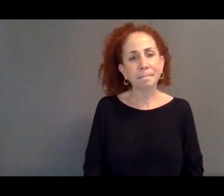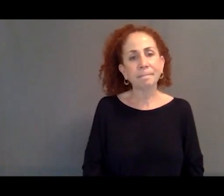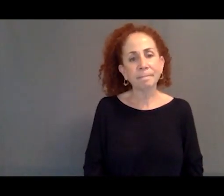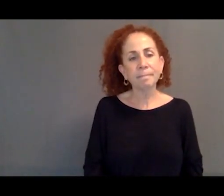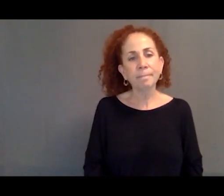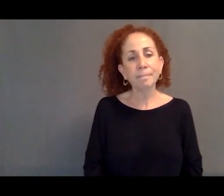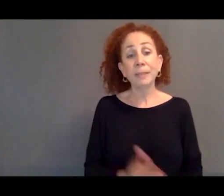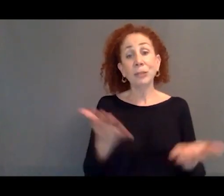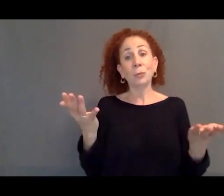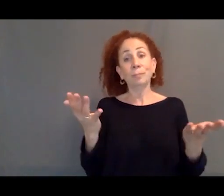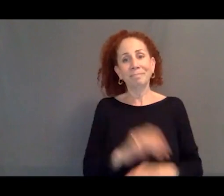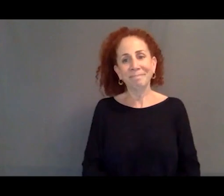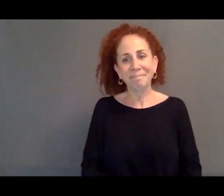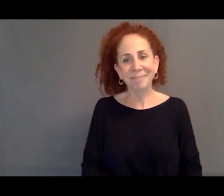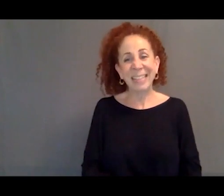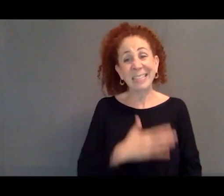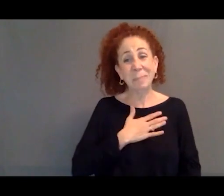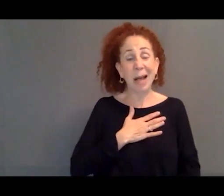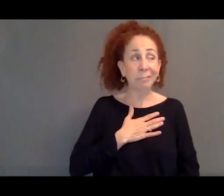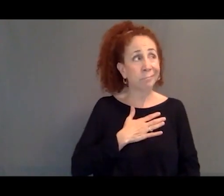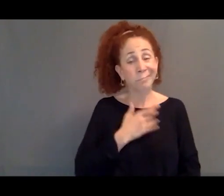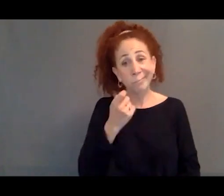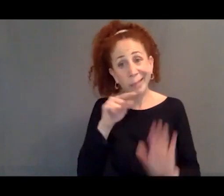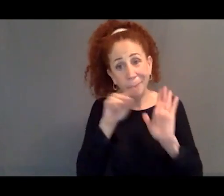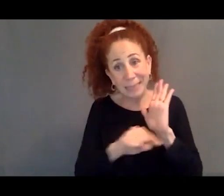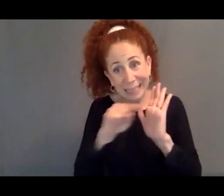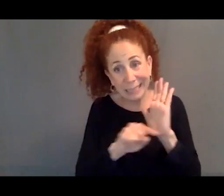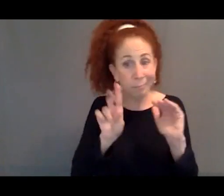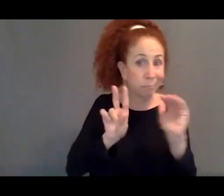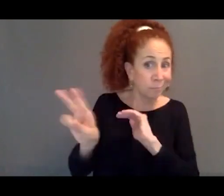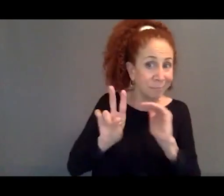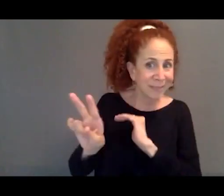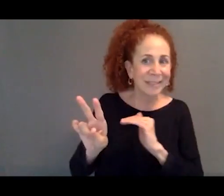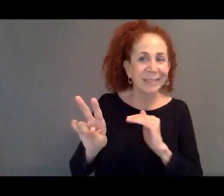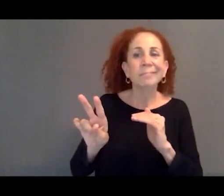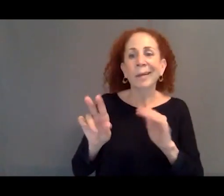So that's my rather bleak sort of conclusion for this talk